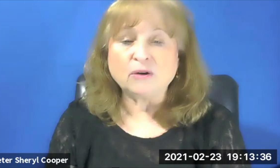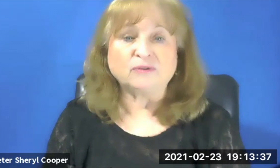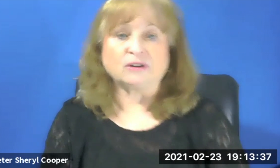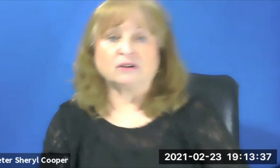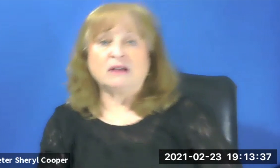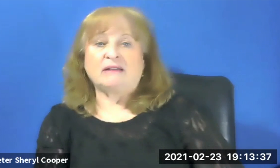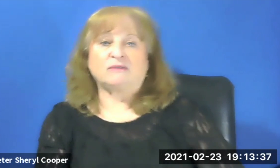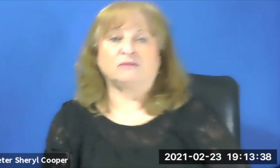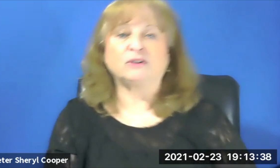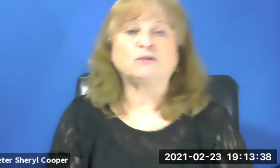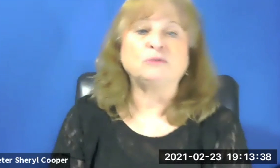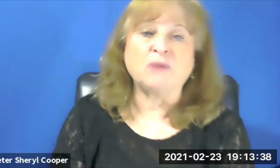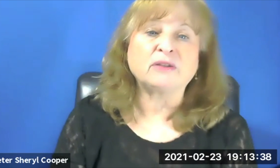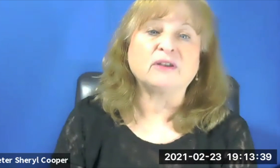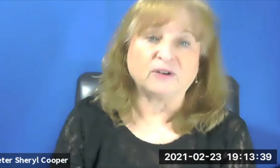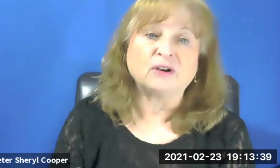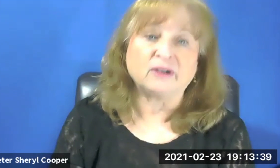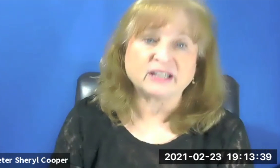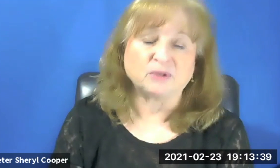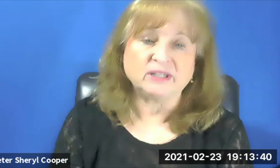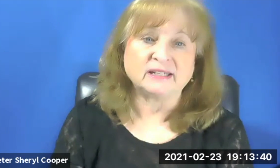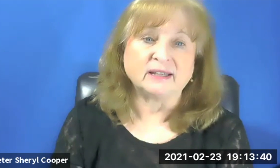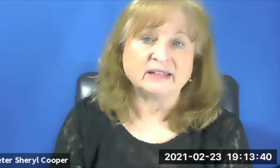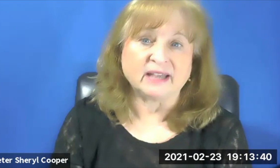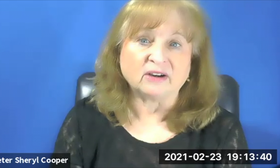over recruit Martha for her expertise in this area